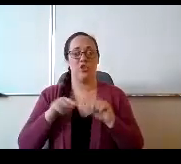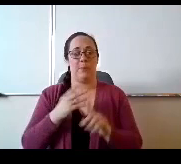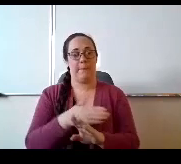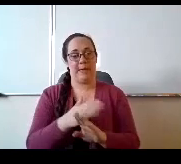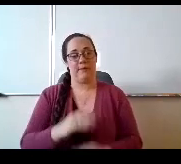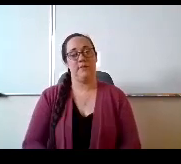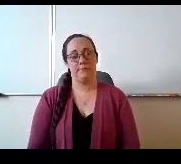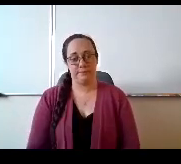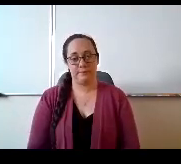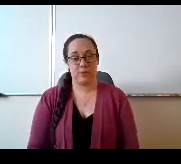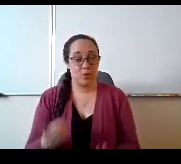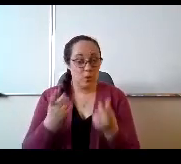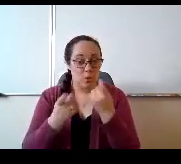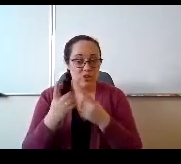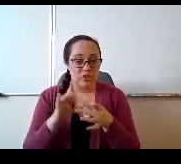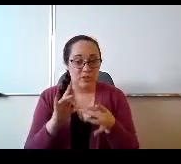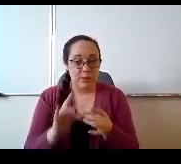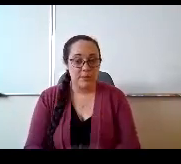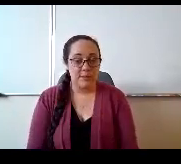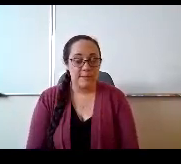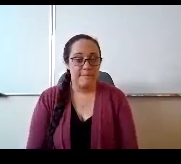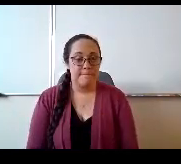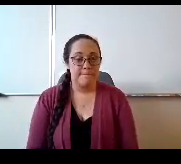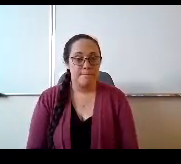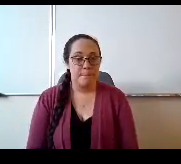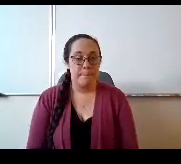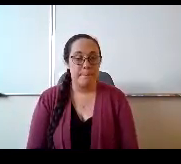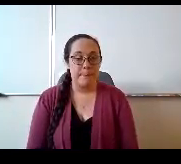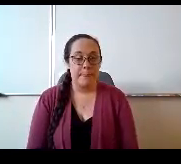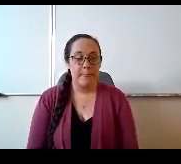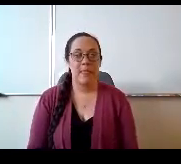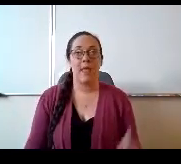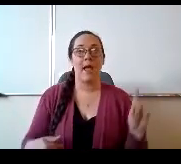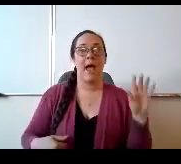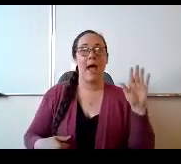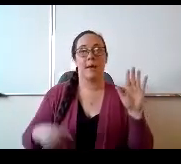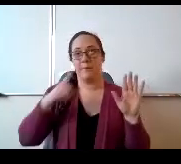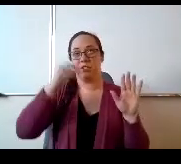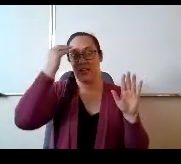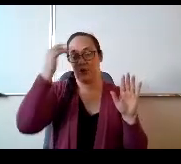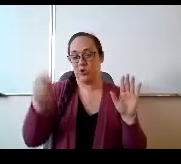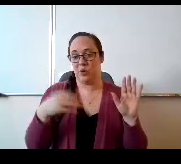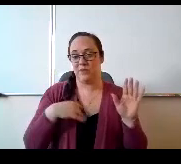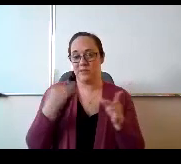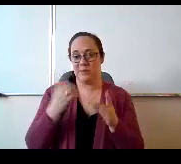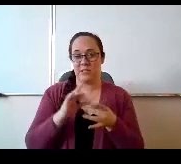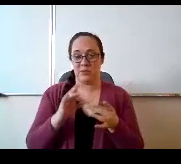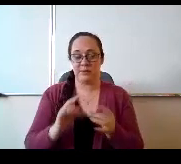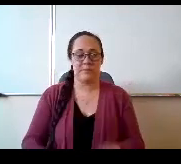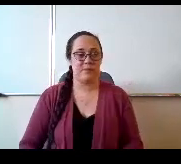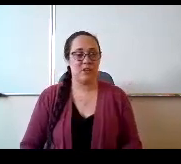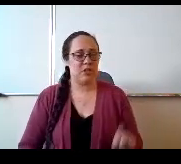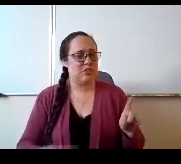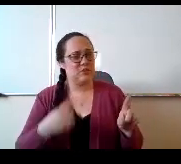Questions any comments for I am because I know you have something. Did you say how many people you had in your?